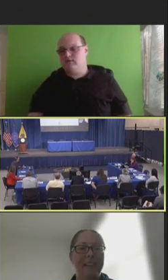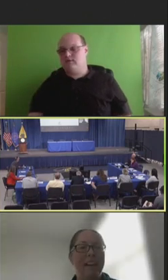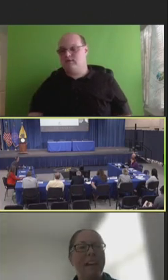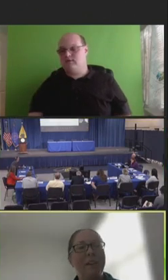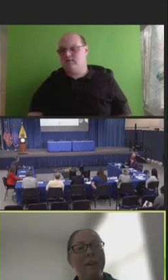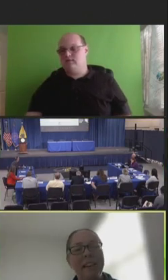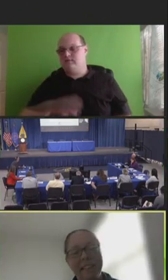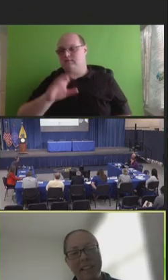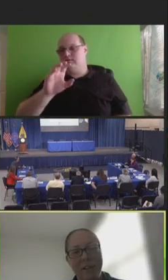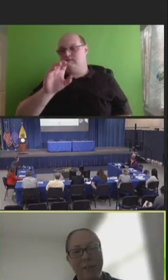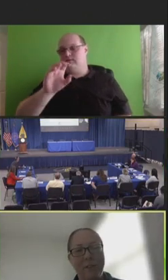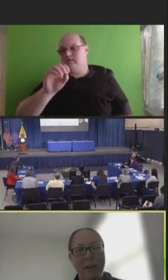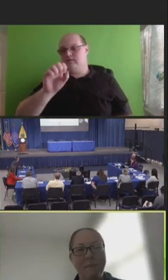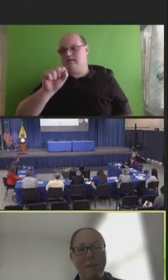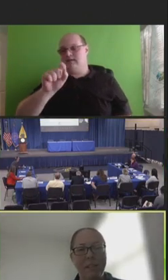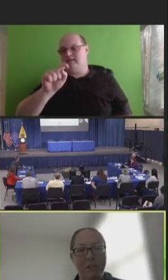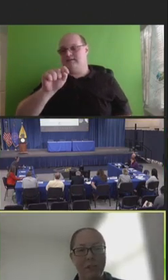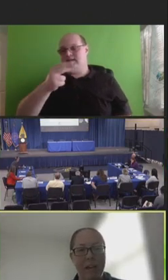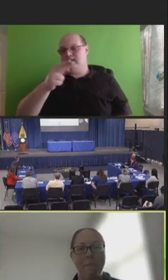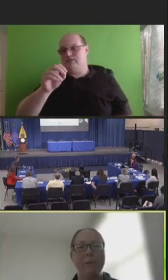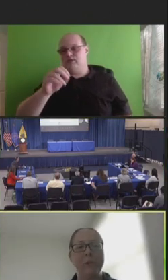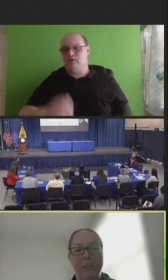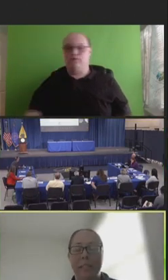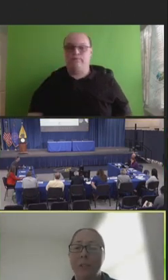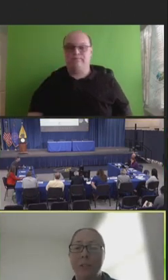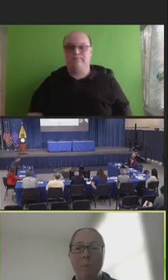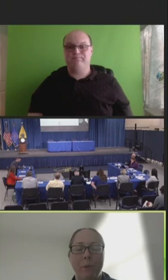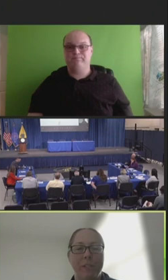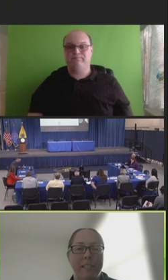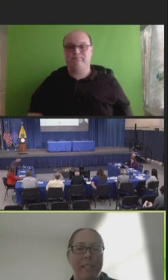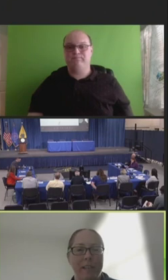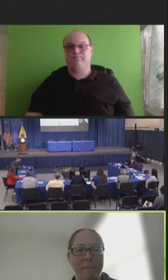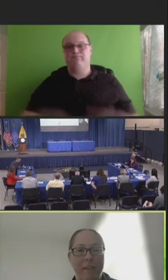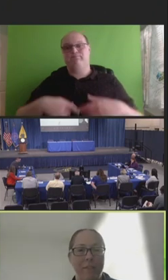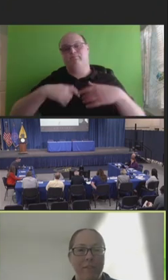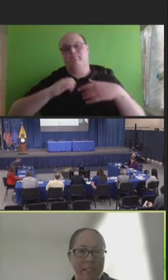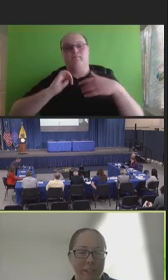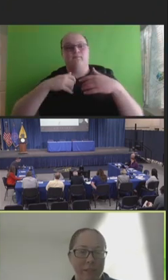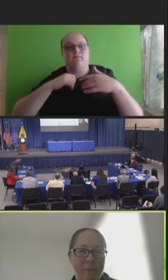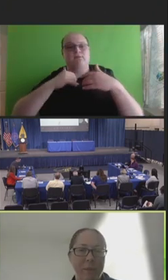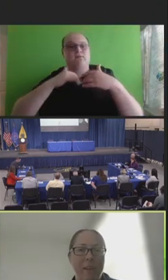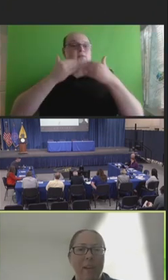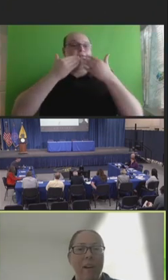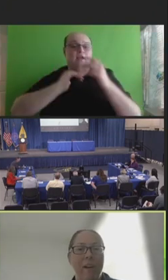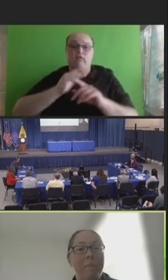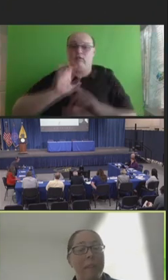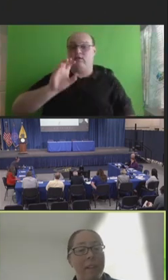Great. Thank you very much for the opportunity to present on behalf of ASTHO.